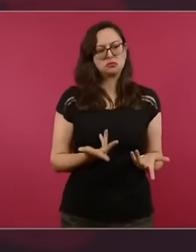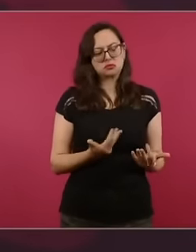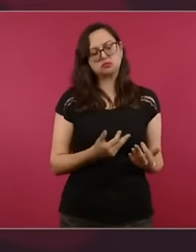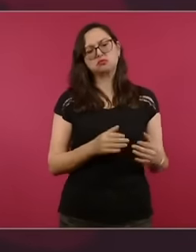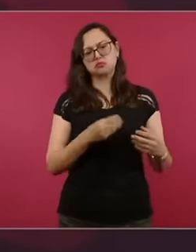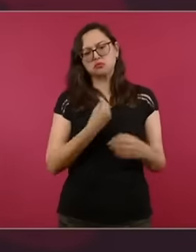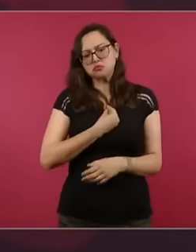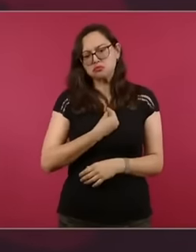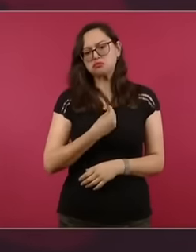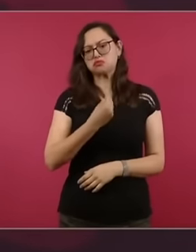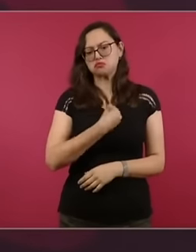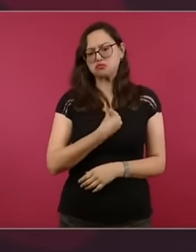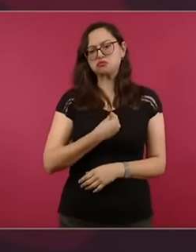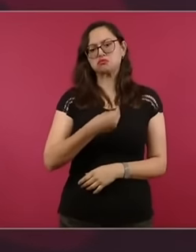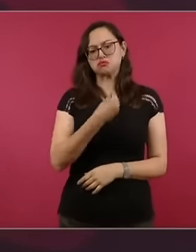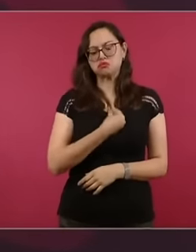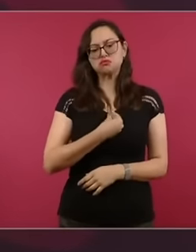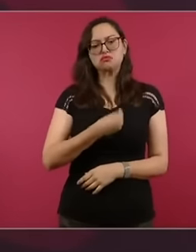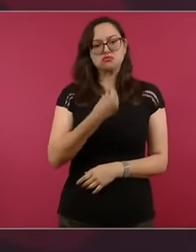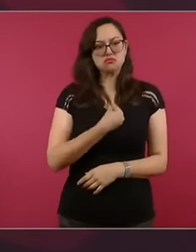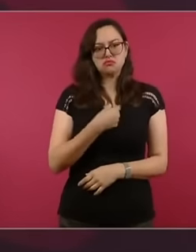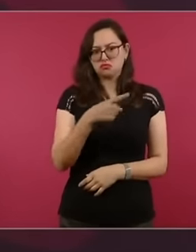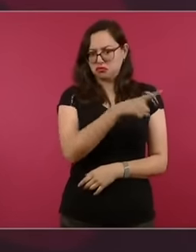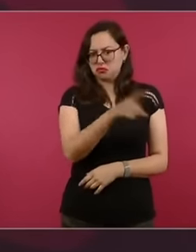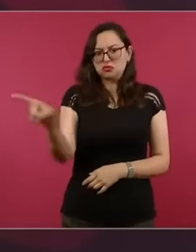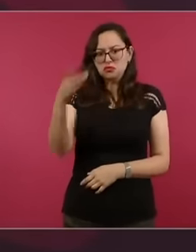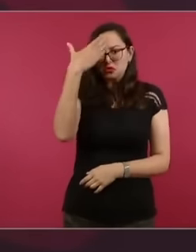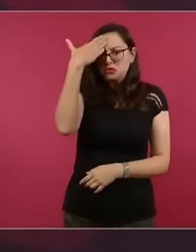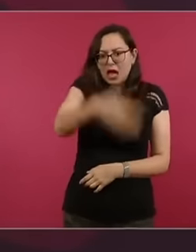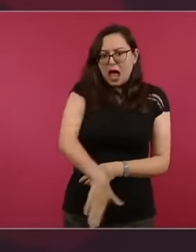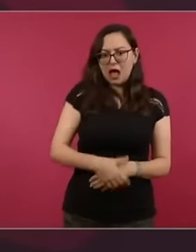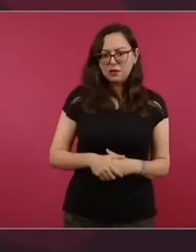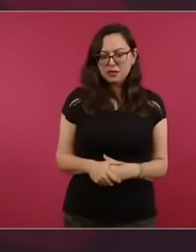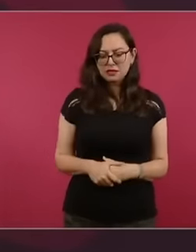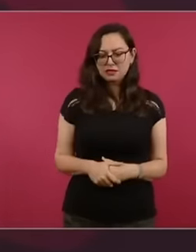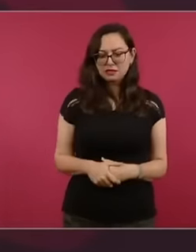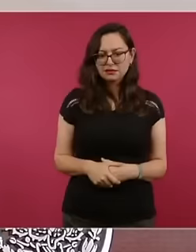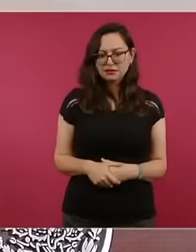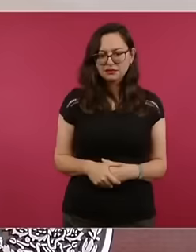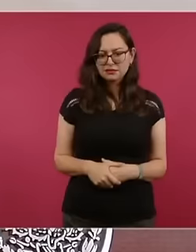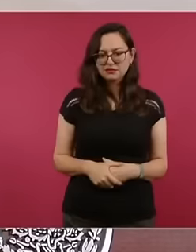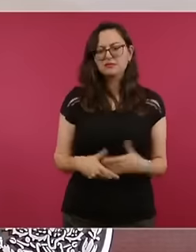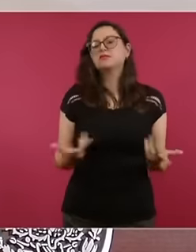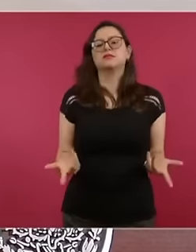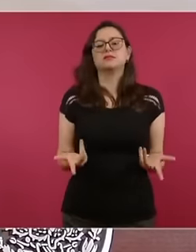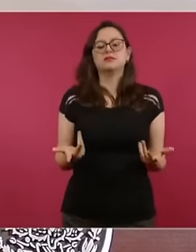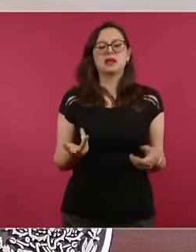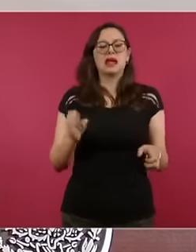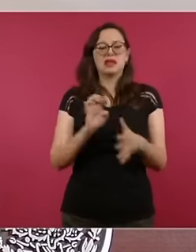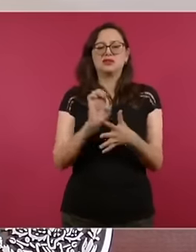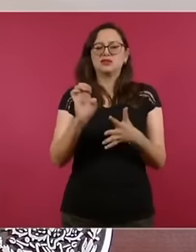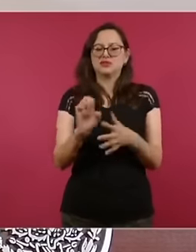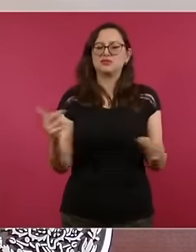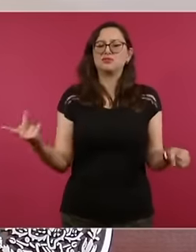that are in the public domain so who does not want the